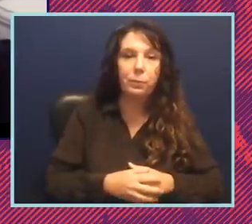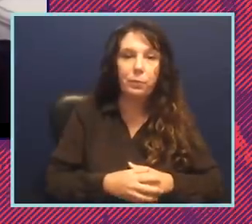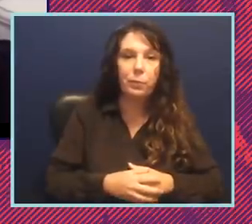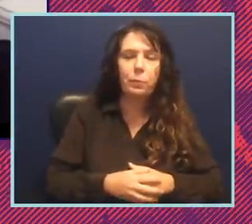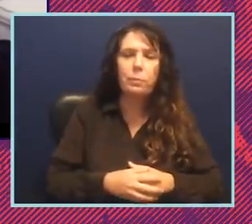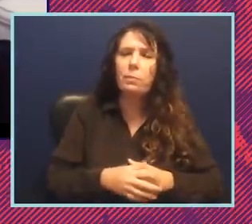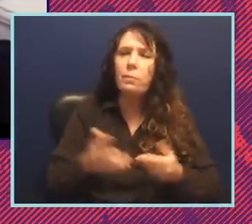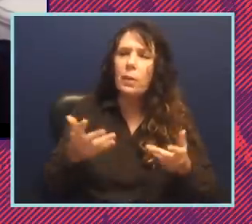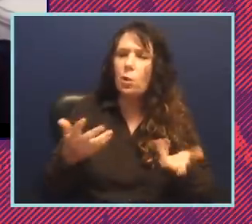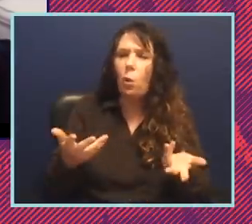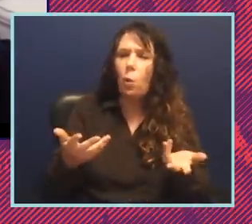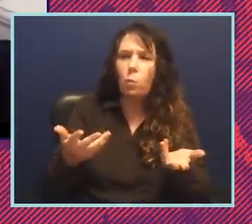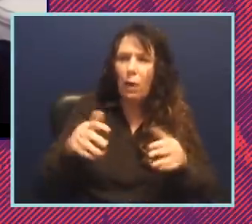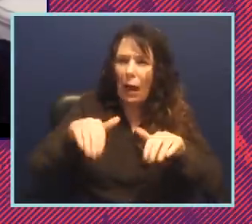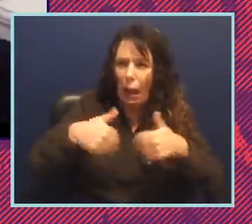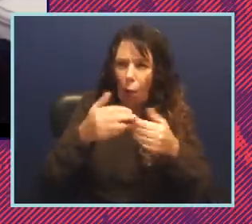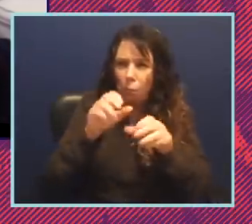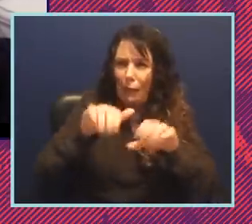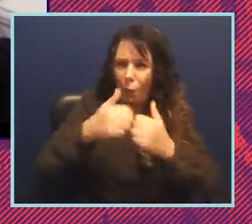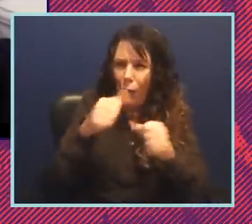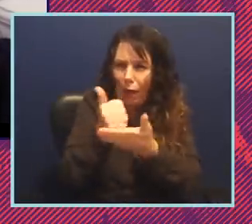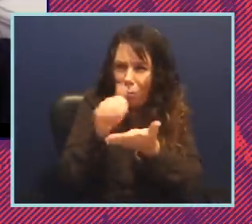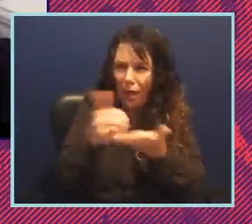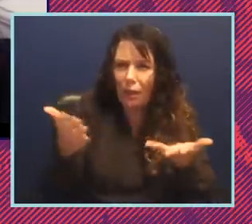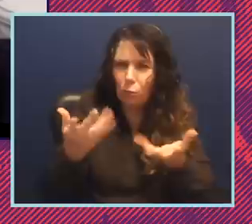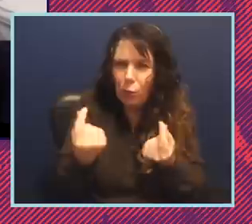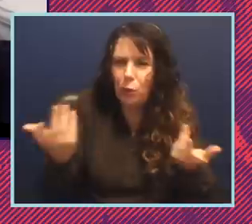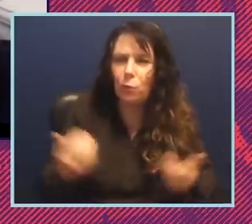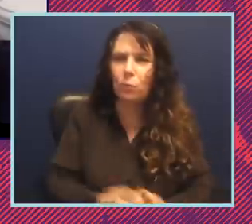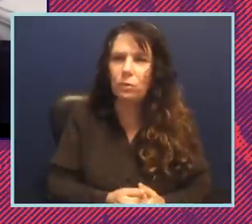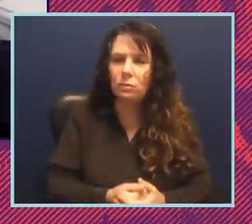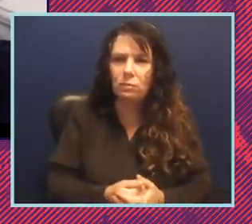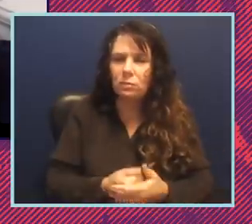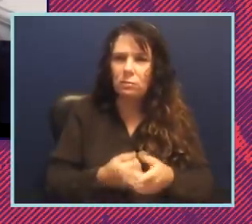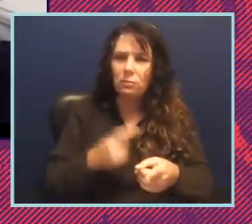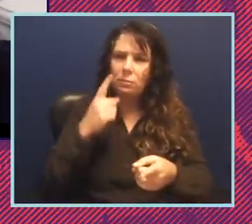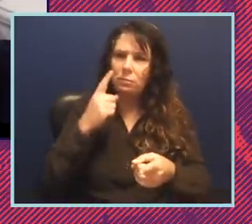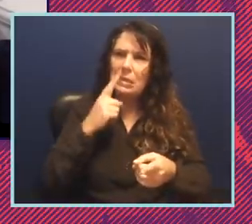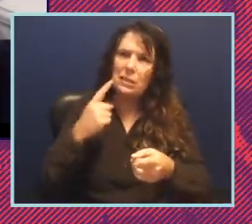And what do we do and what can we do about these efforts to kind of impose these restrictions?